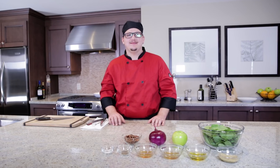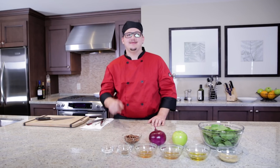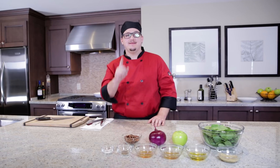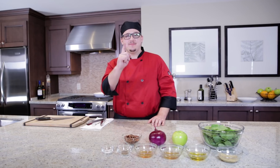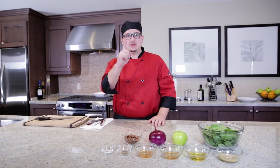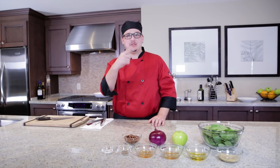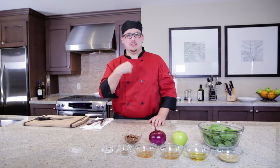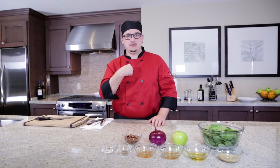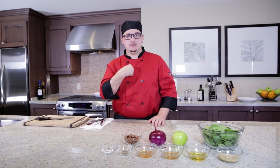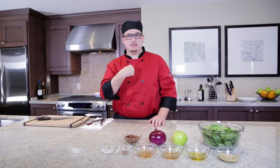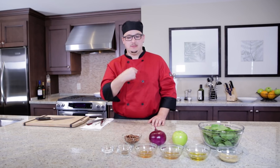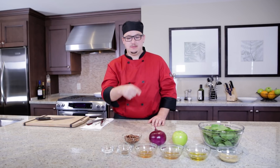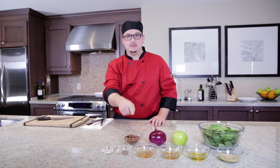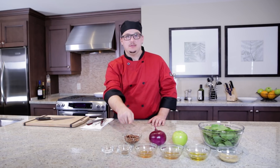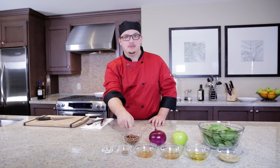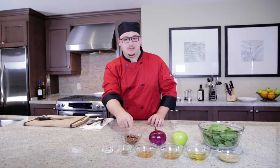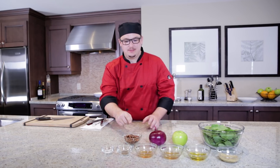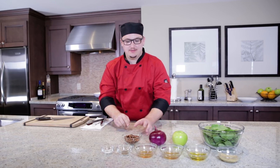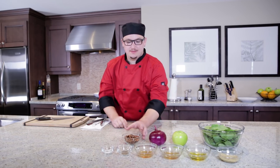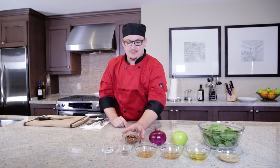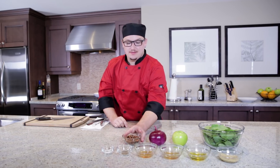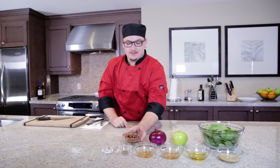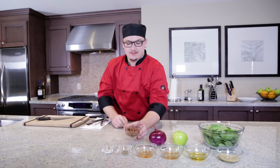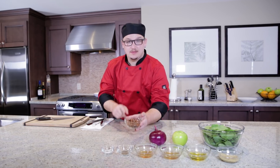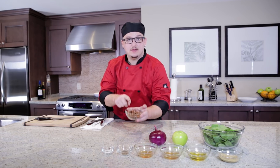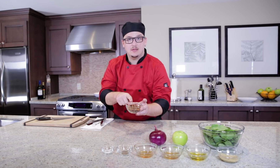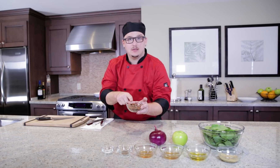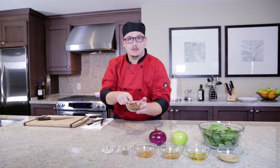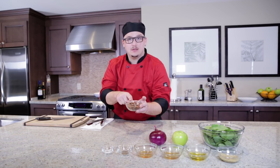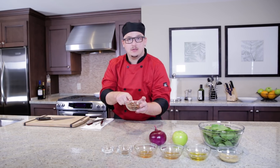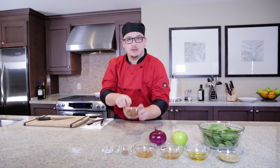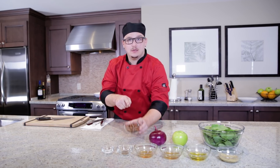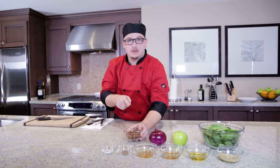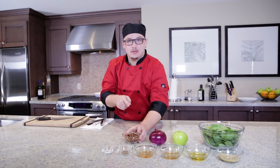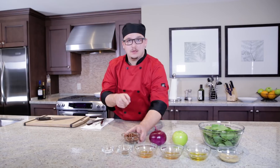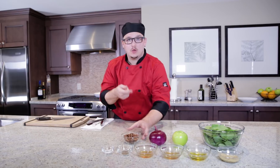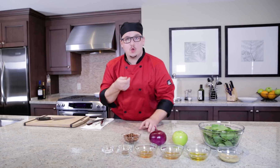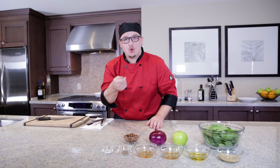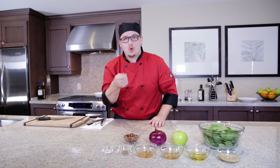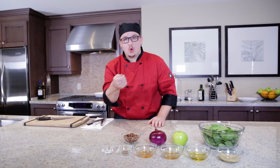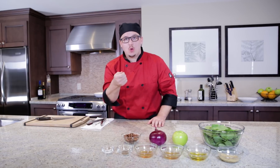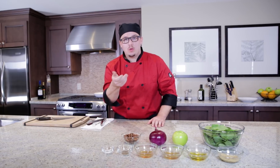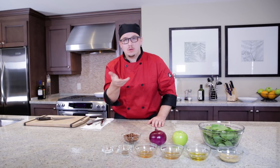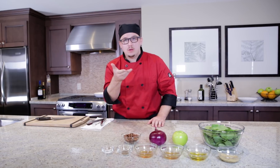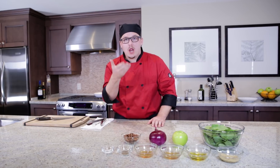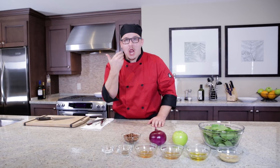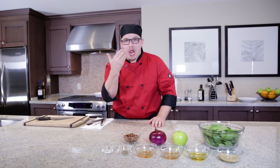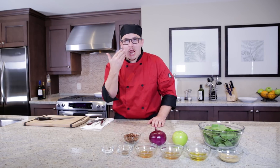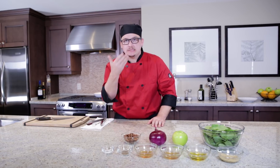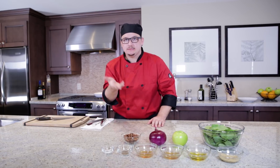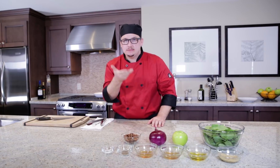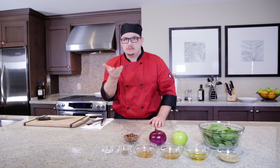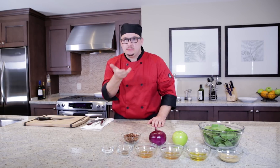First, I will heat up the pecans.